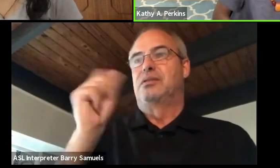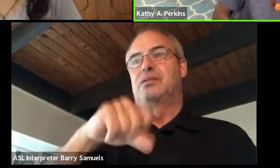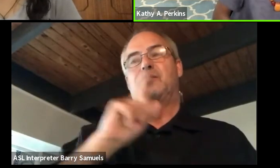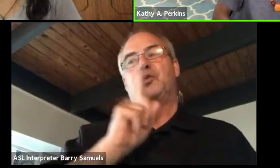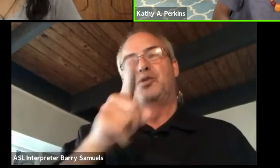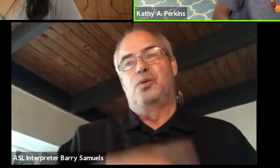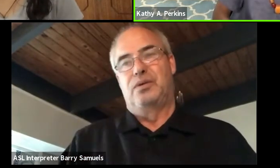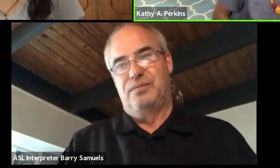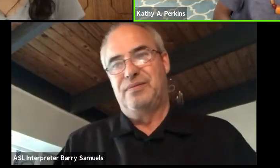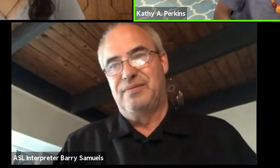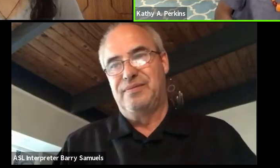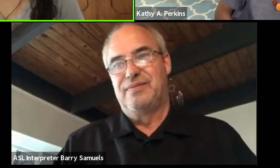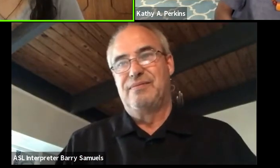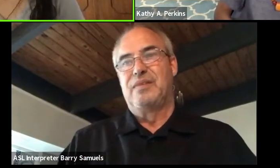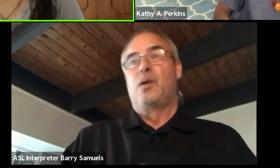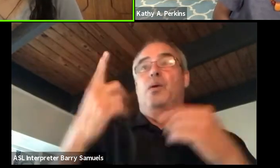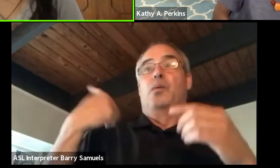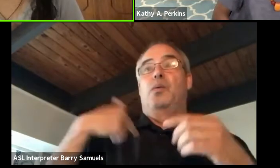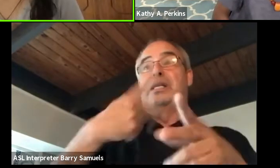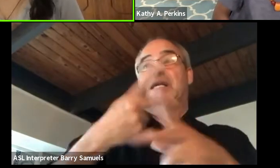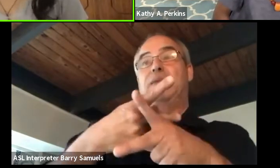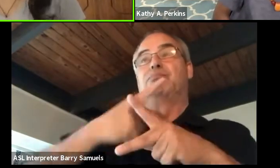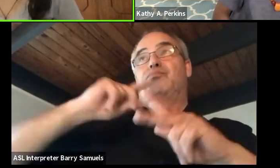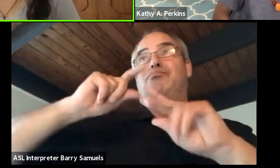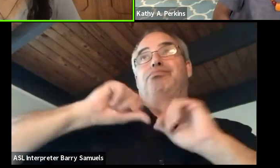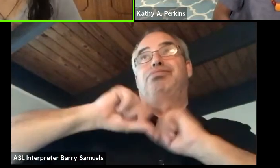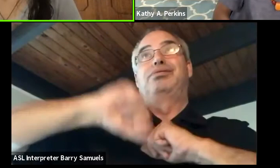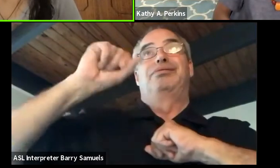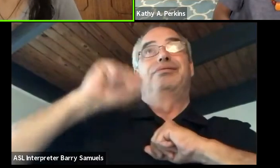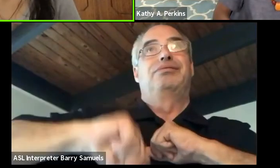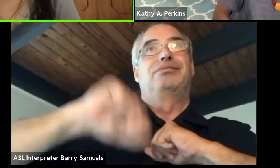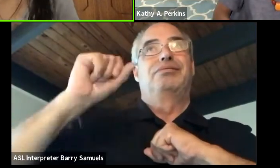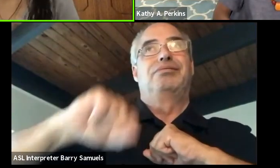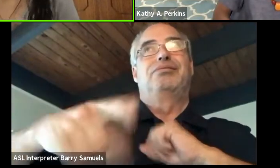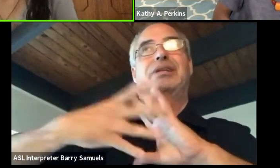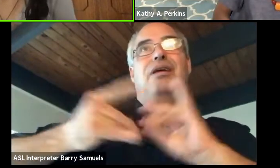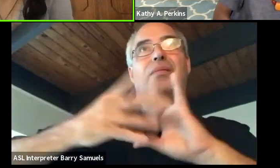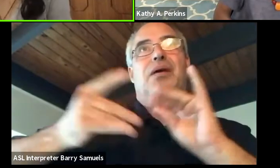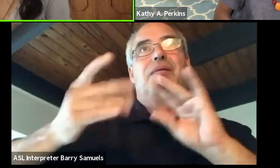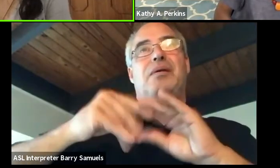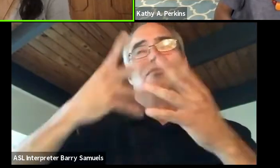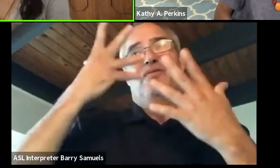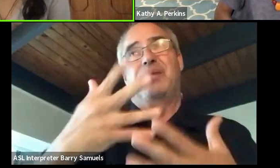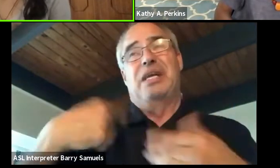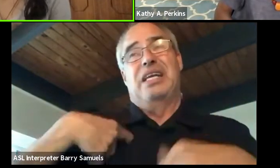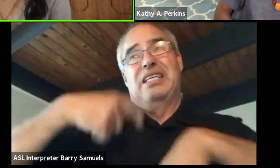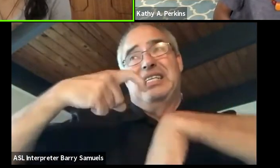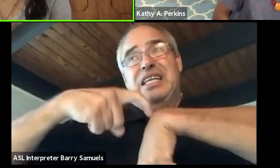Yeah. Well, we could keep talking for hours and hours on end but unfortunately we have a limit on time